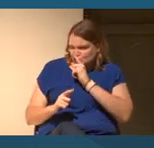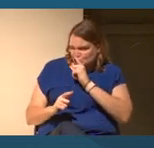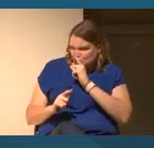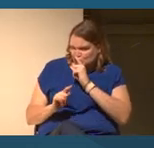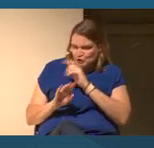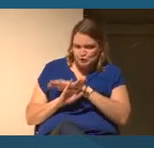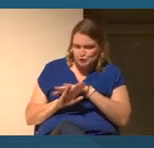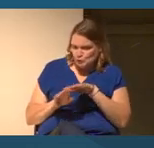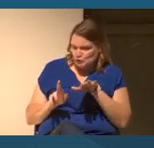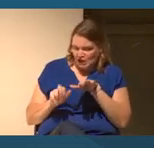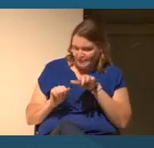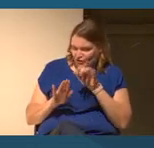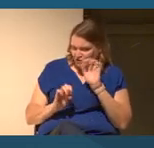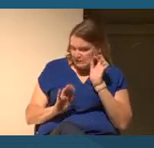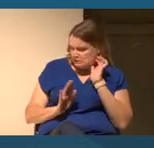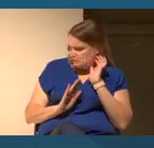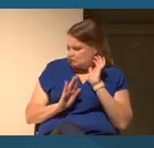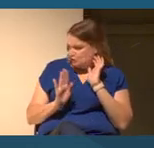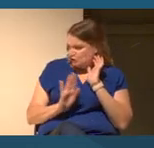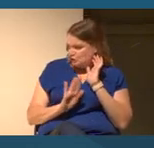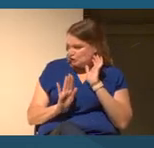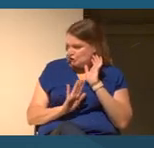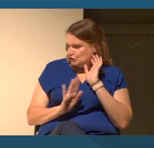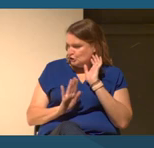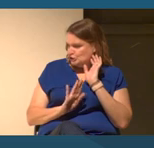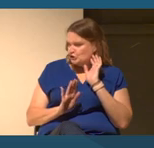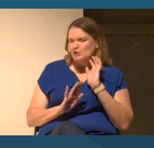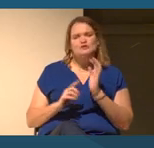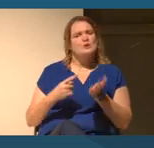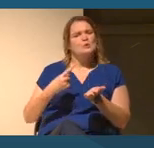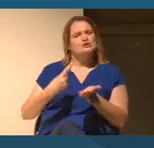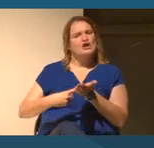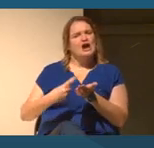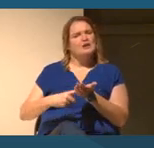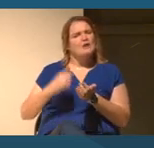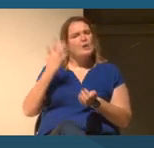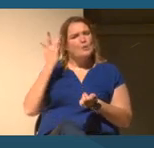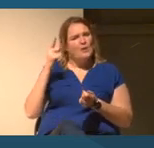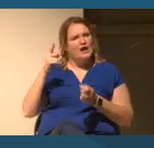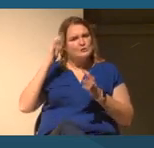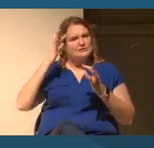race. Right? So, talk to us a little bit about why you decided to create these videos.